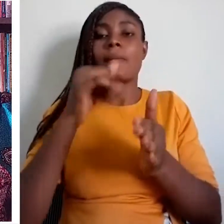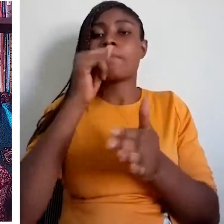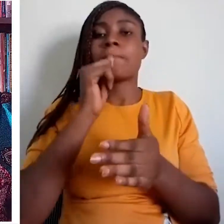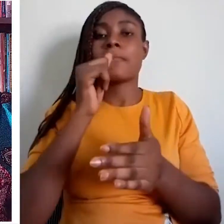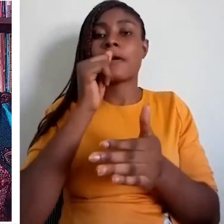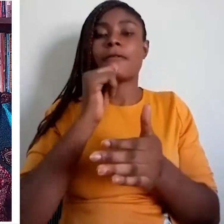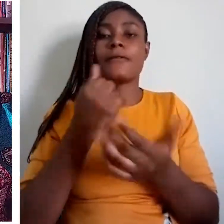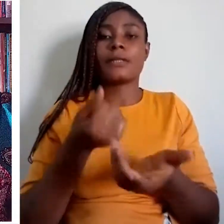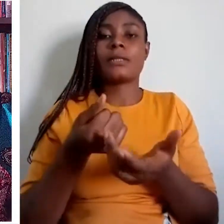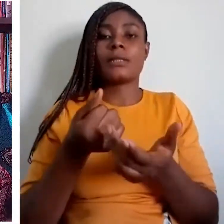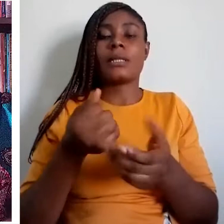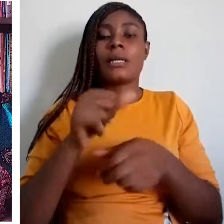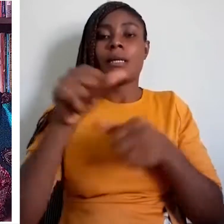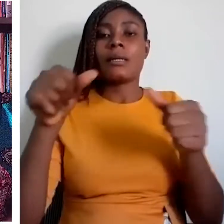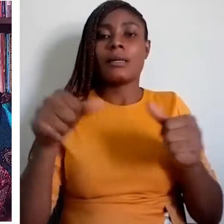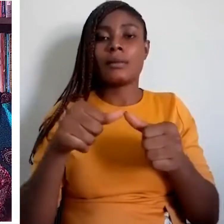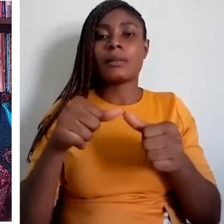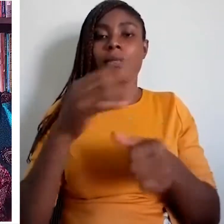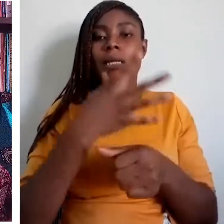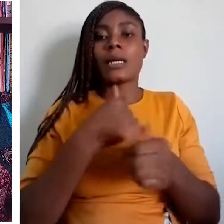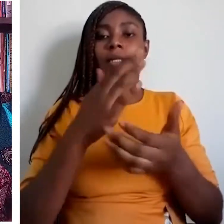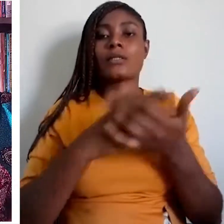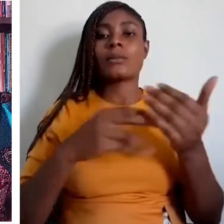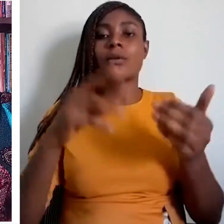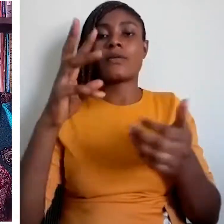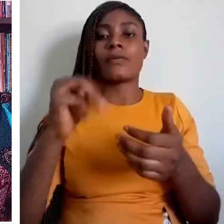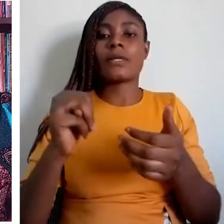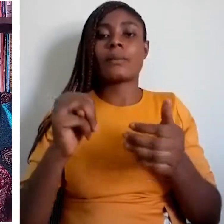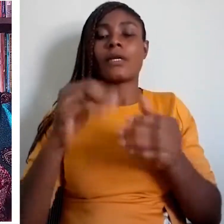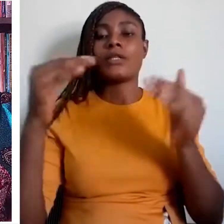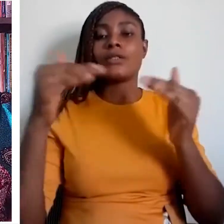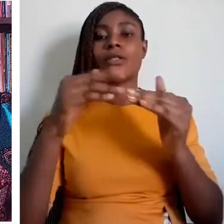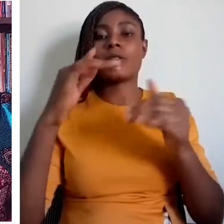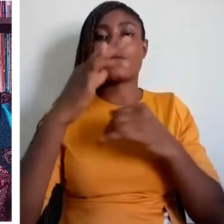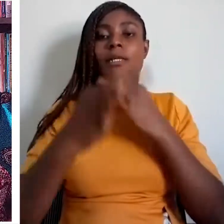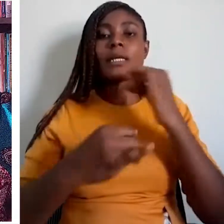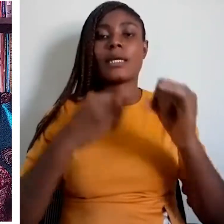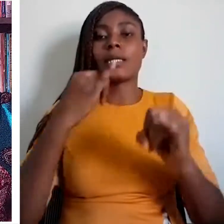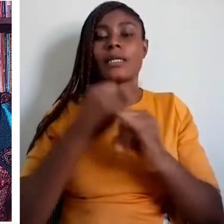and regulate language issues, like the National Institute for Nigerian Languages (NINLAN).